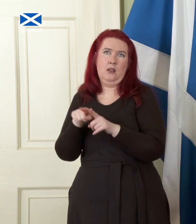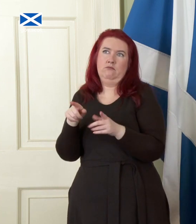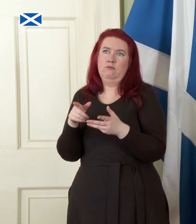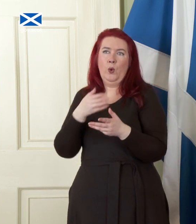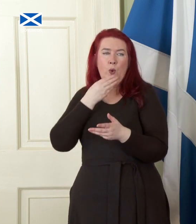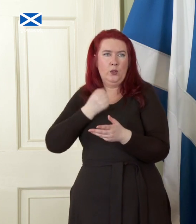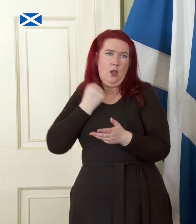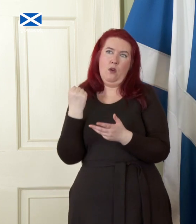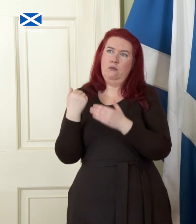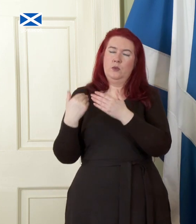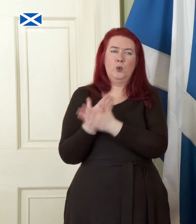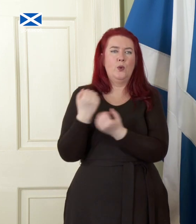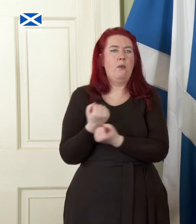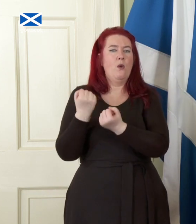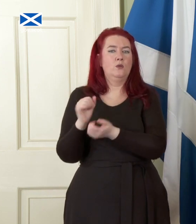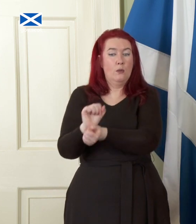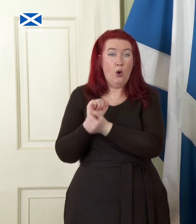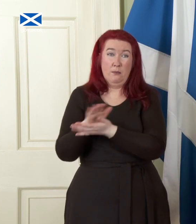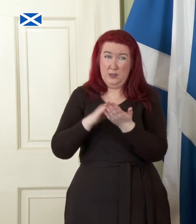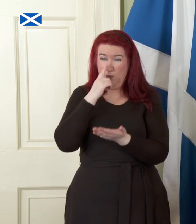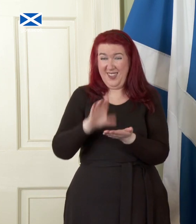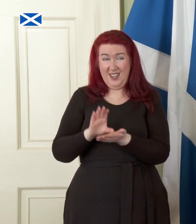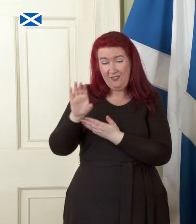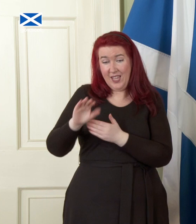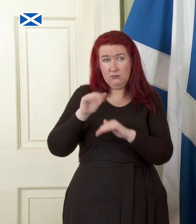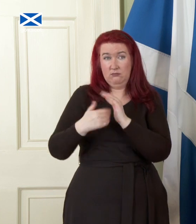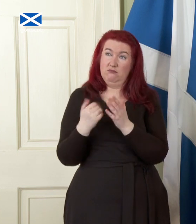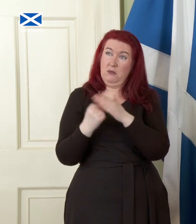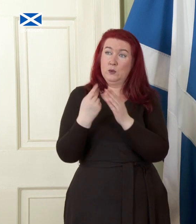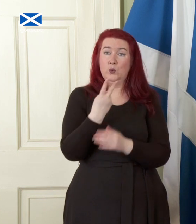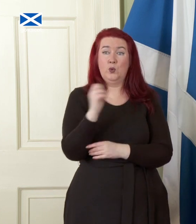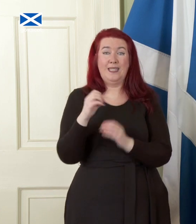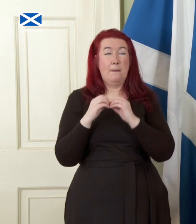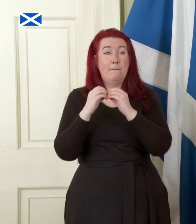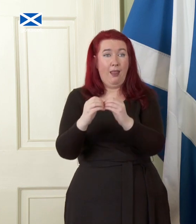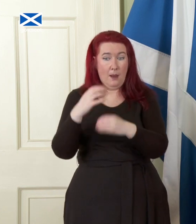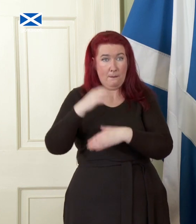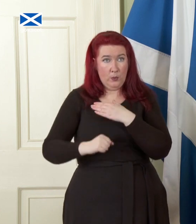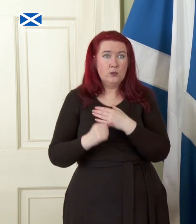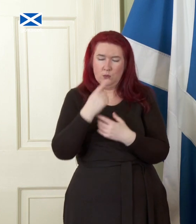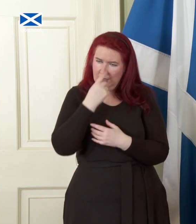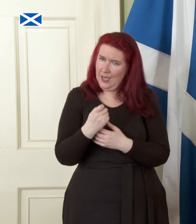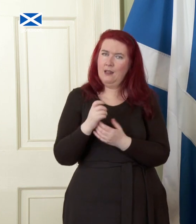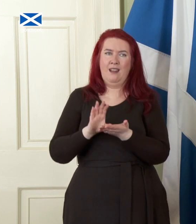for a purpose, we can invest up to 20 billion pounds in the first decade of independence. This